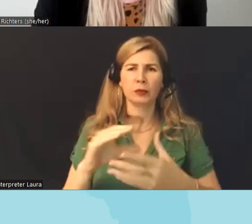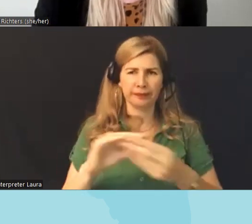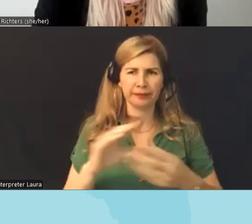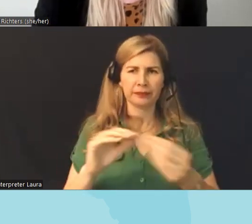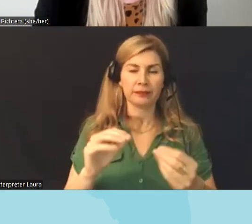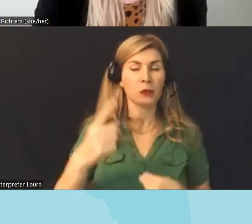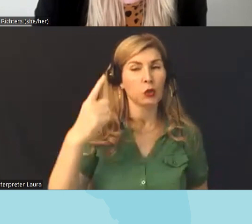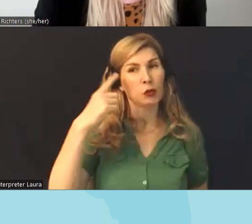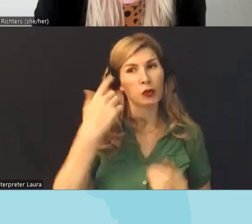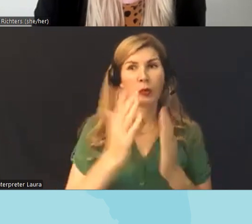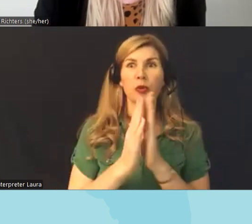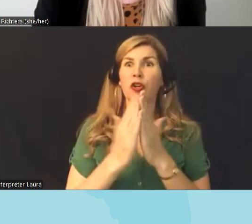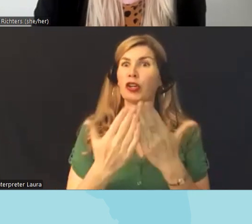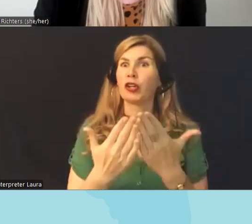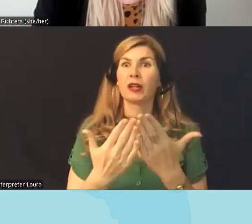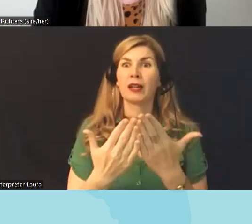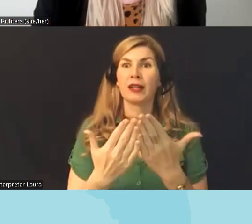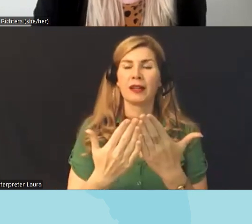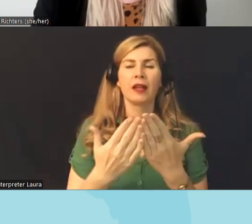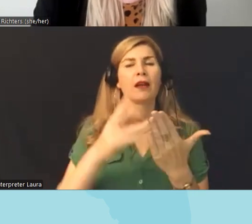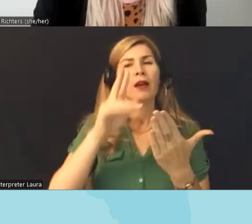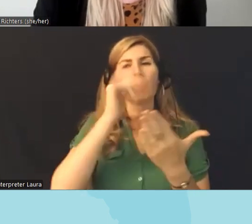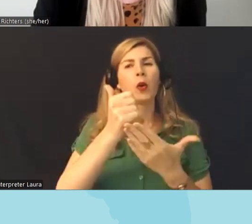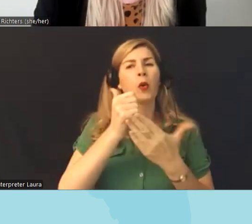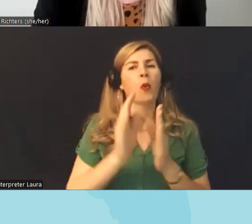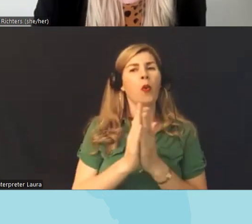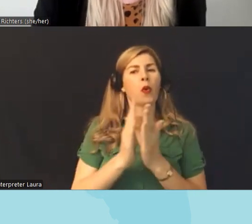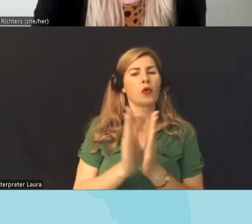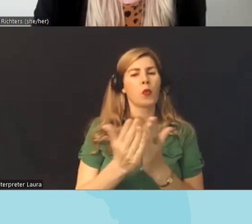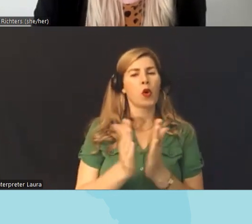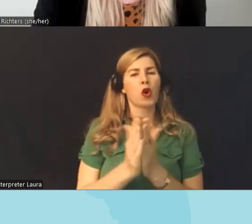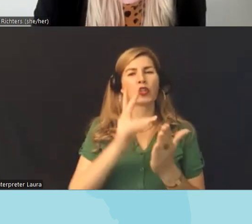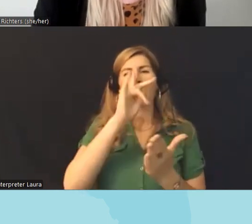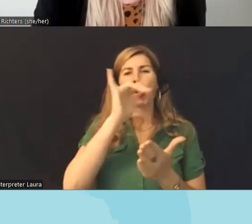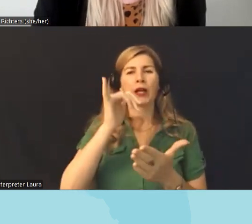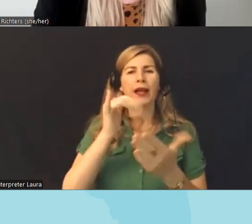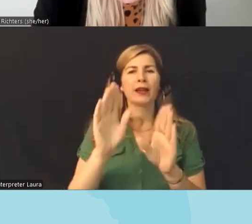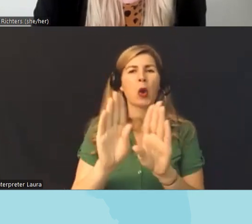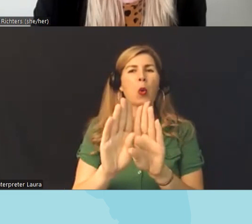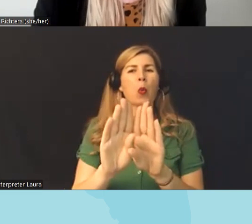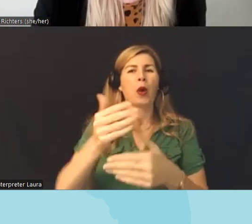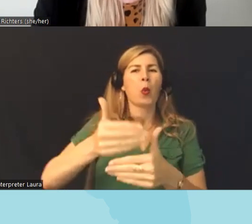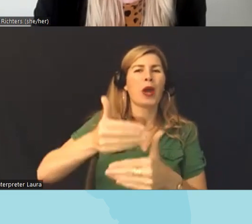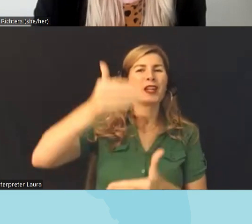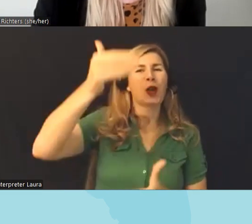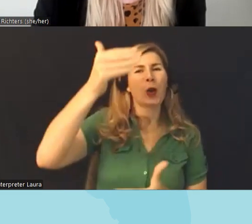know books are are doors or window windows and uh windows and doors right or um mirrors windows